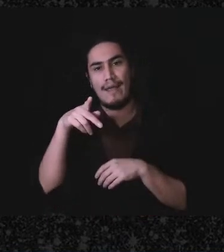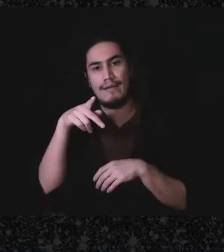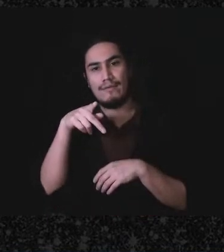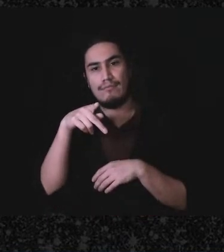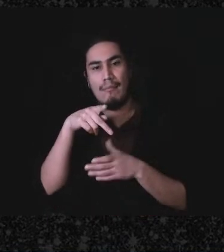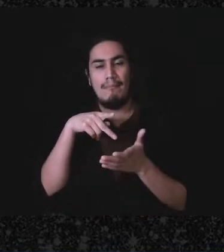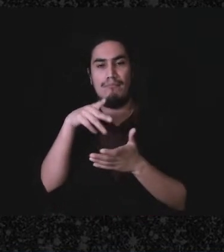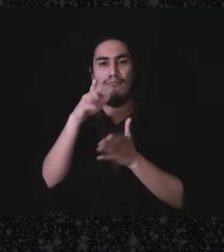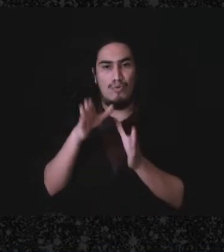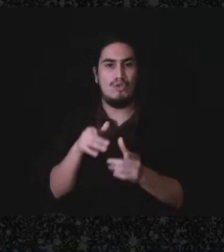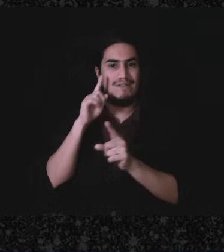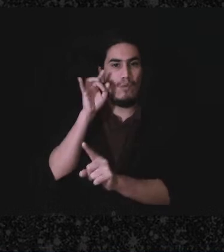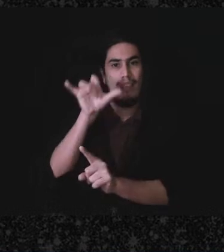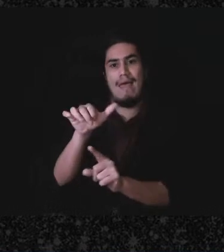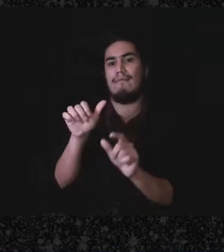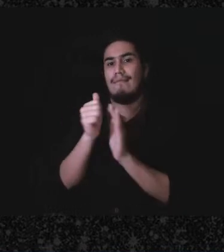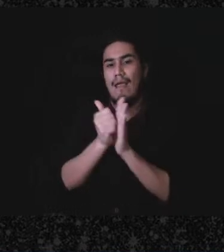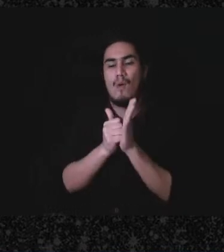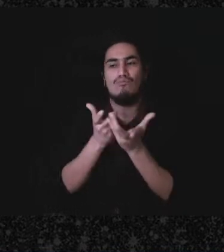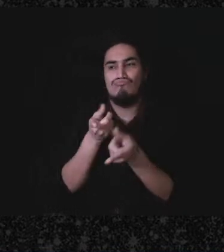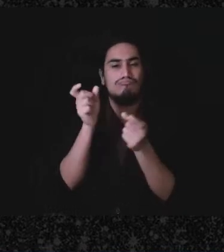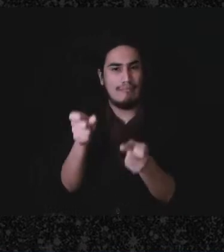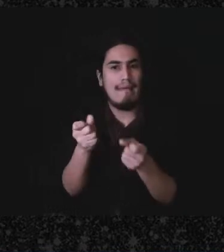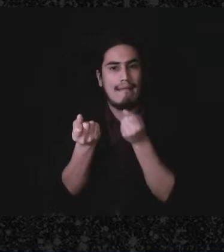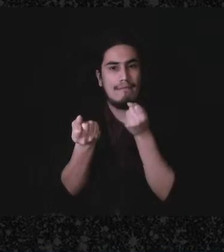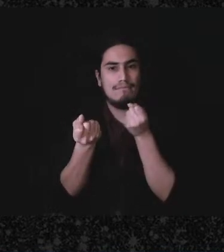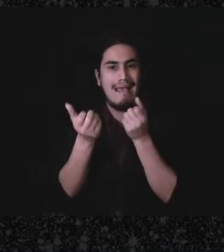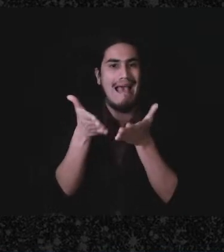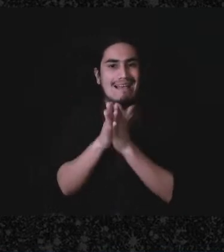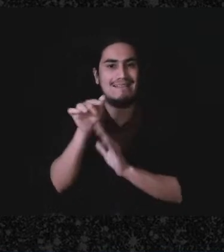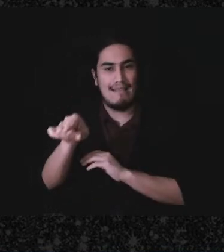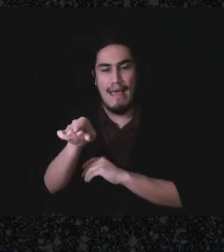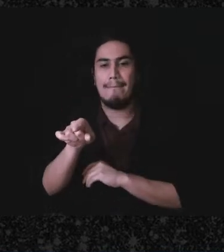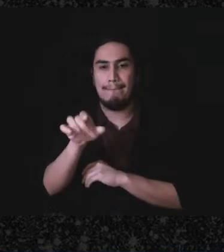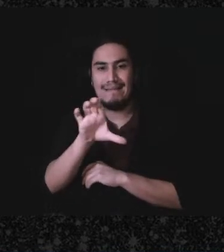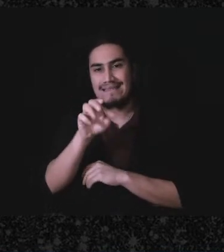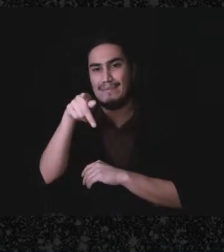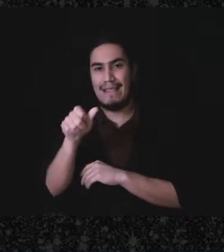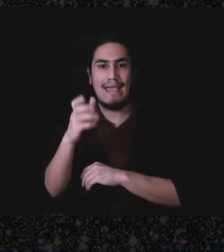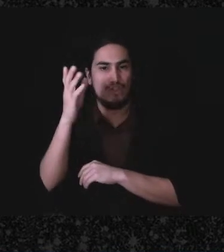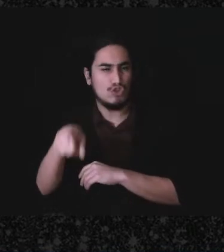limited facts we have, this - it sounds to me like the CPA is correct in saying that this is not